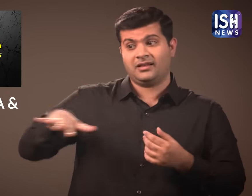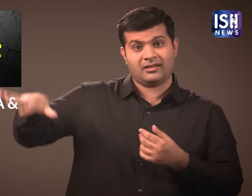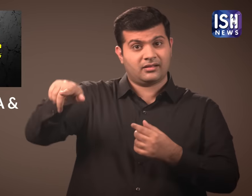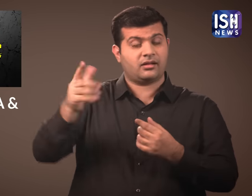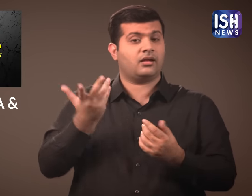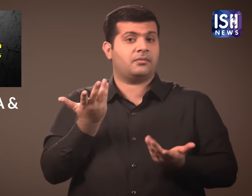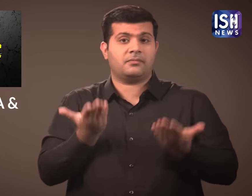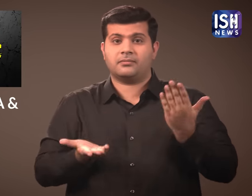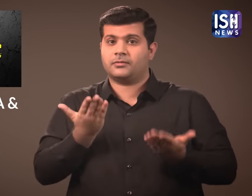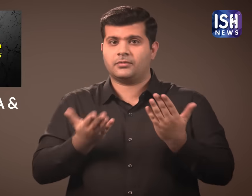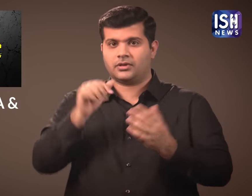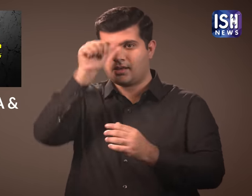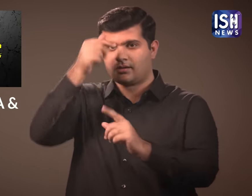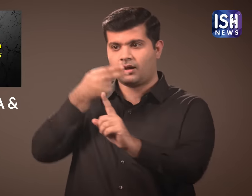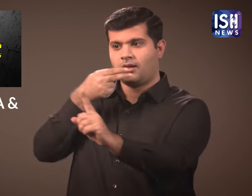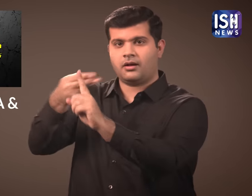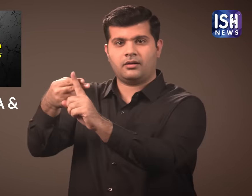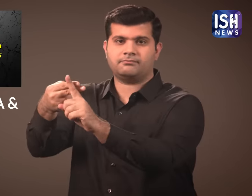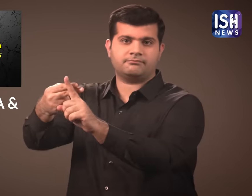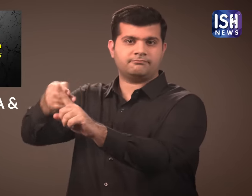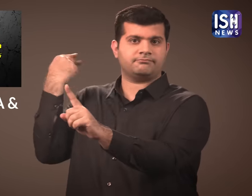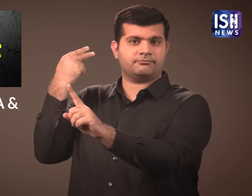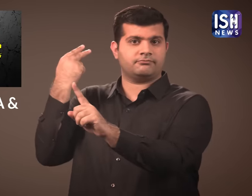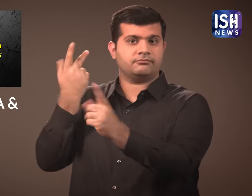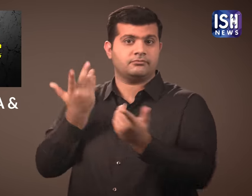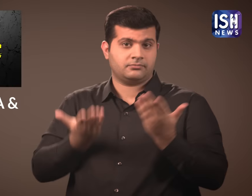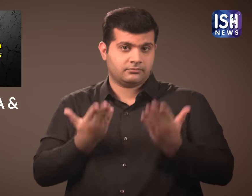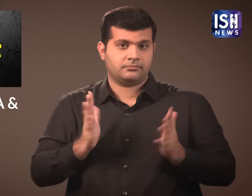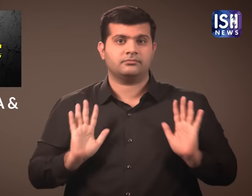These people could lose their citizenship.